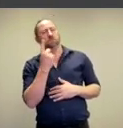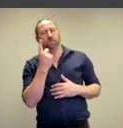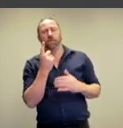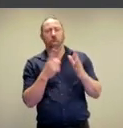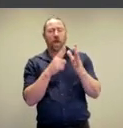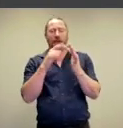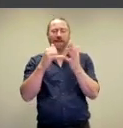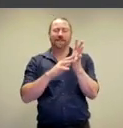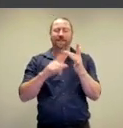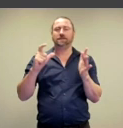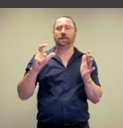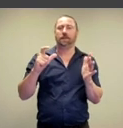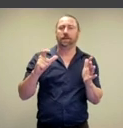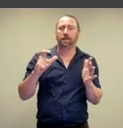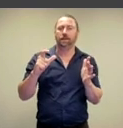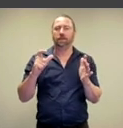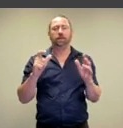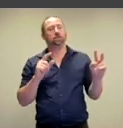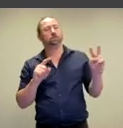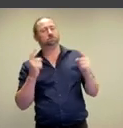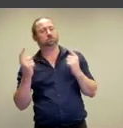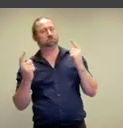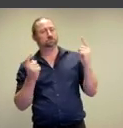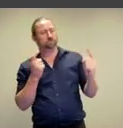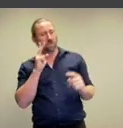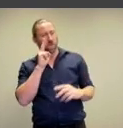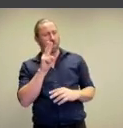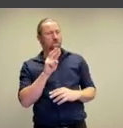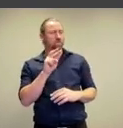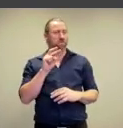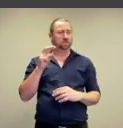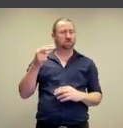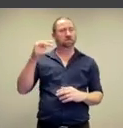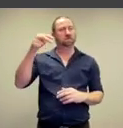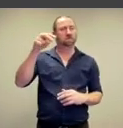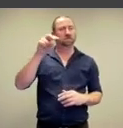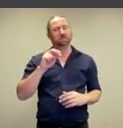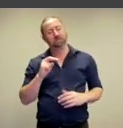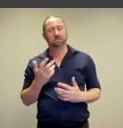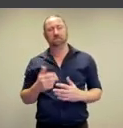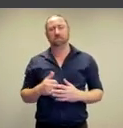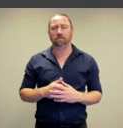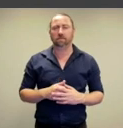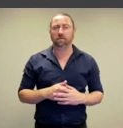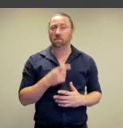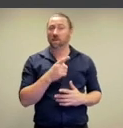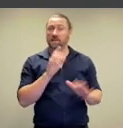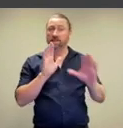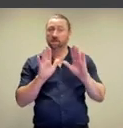for its aesthetic contemplation. So we can kind of, think of